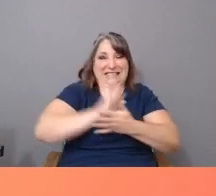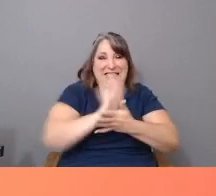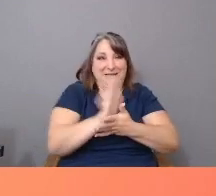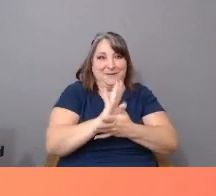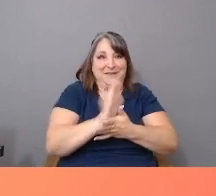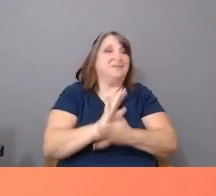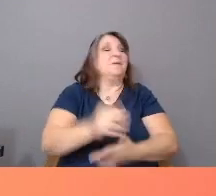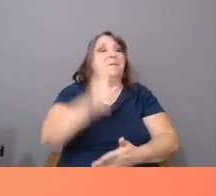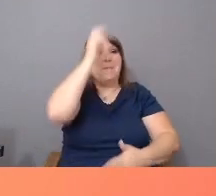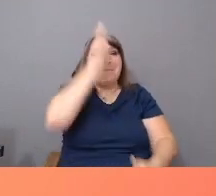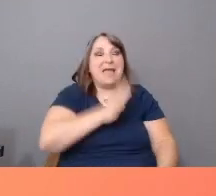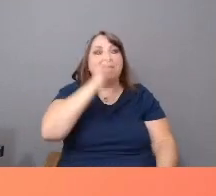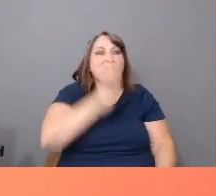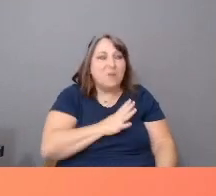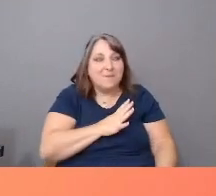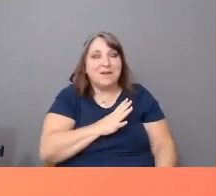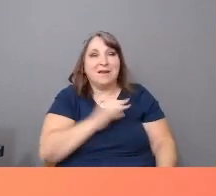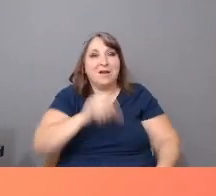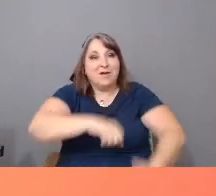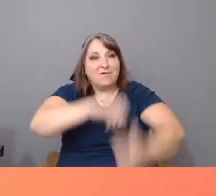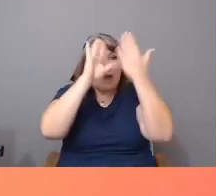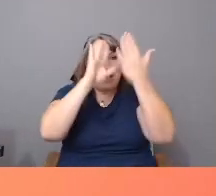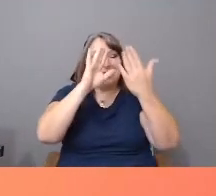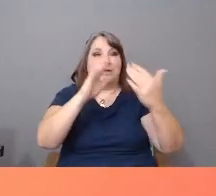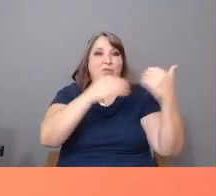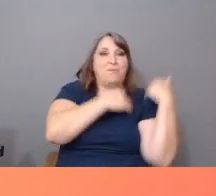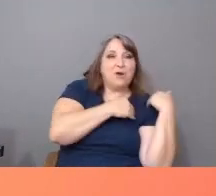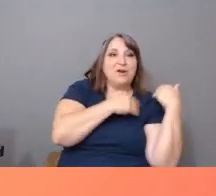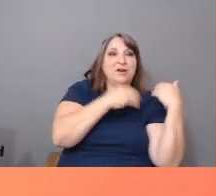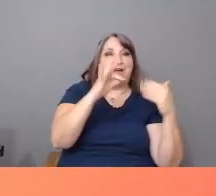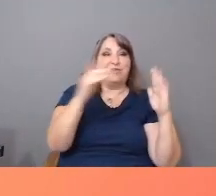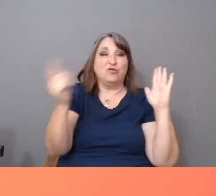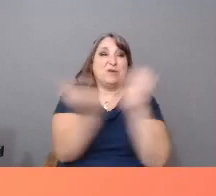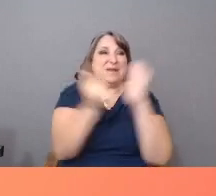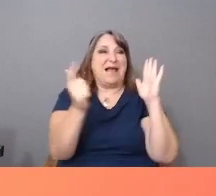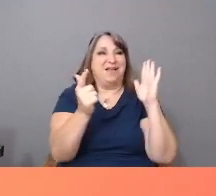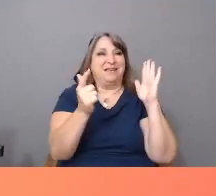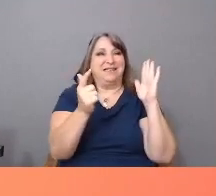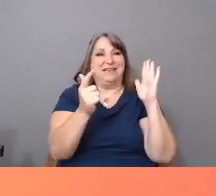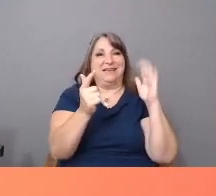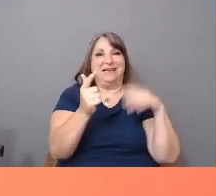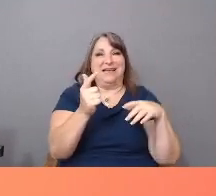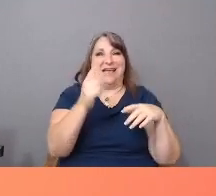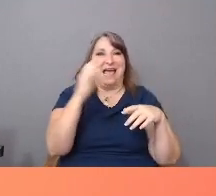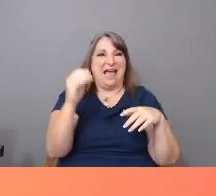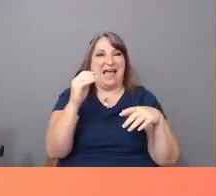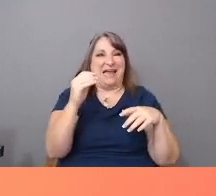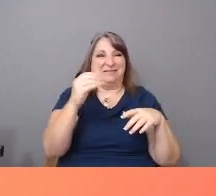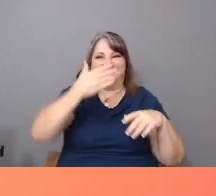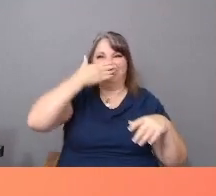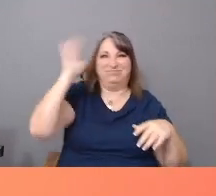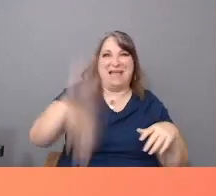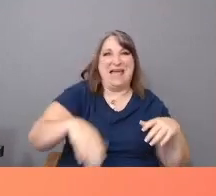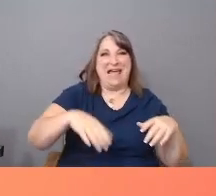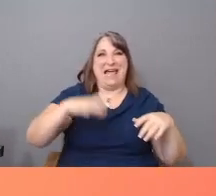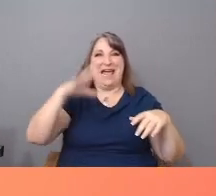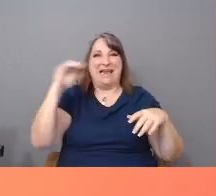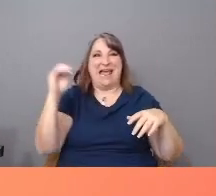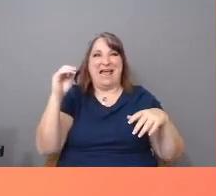confront the burden of criminality, of illegality labels every day. This is called media framing, and it's killing us.